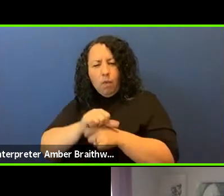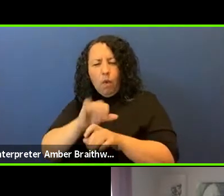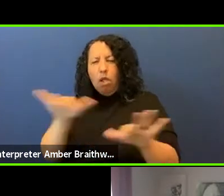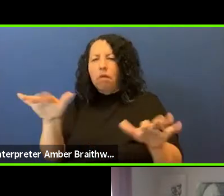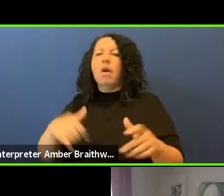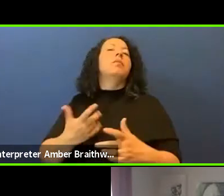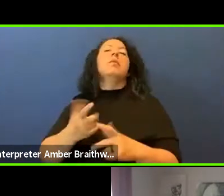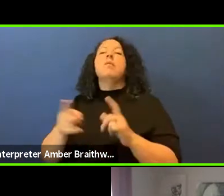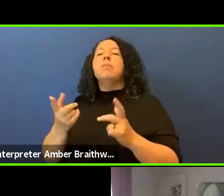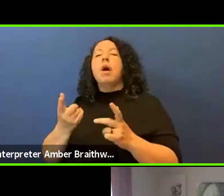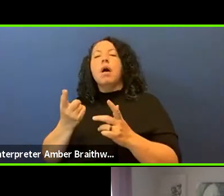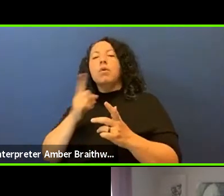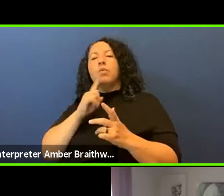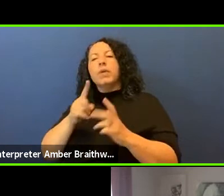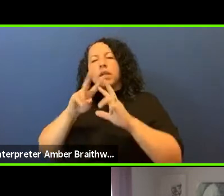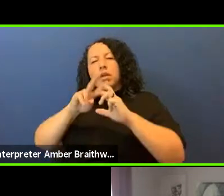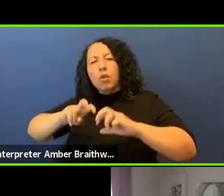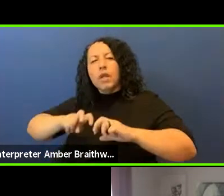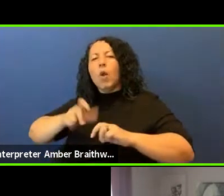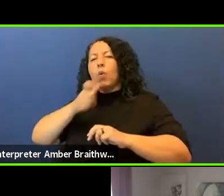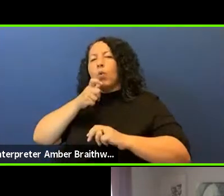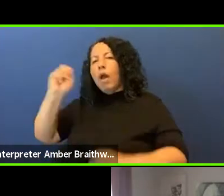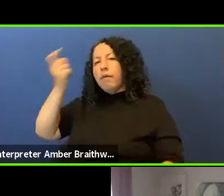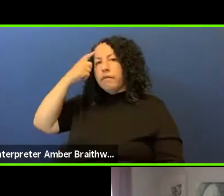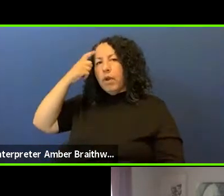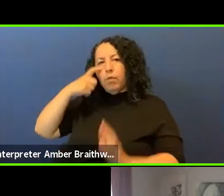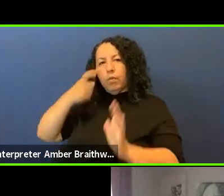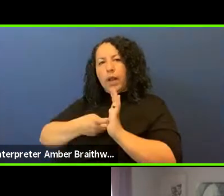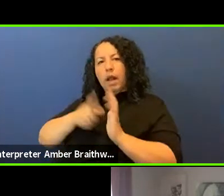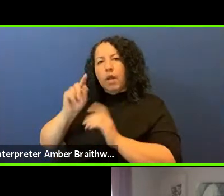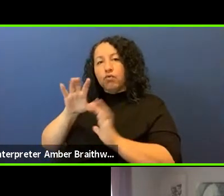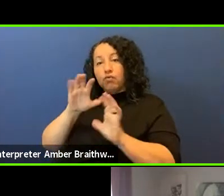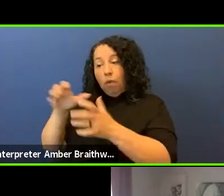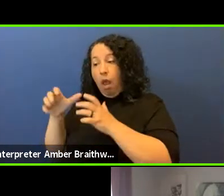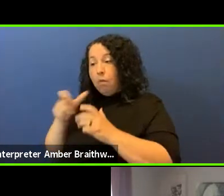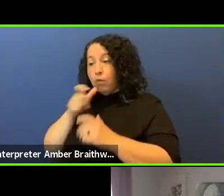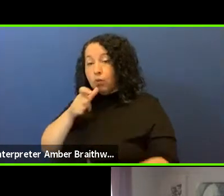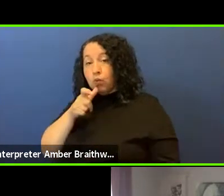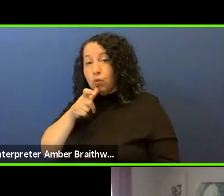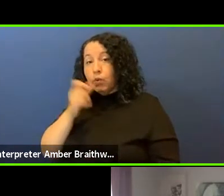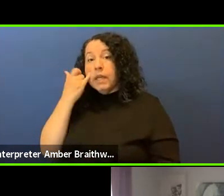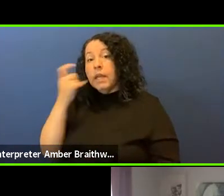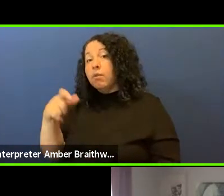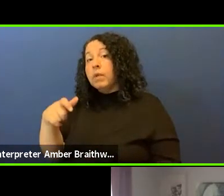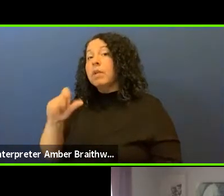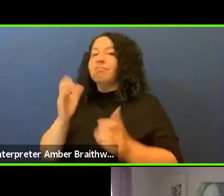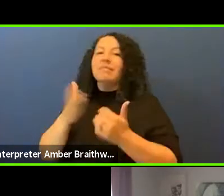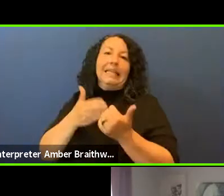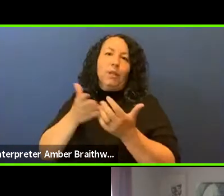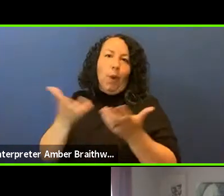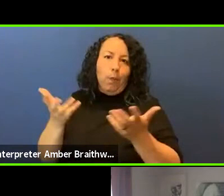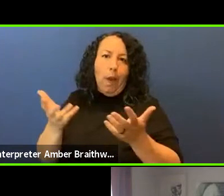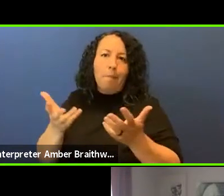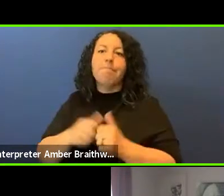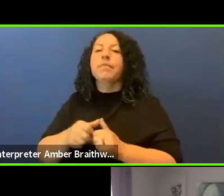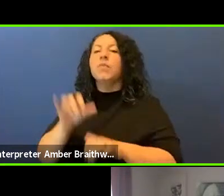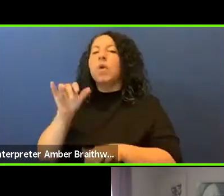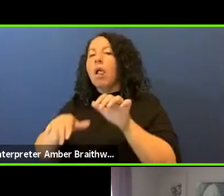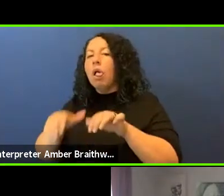who the federally recognized tribes are if you need to find that out you can punch - this is the easiest way - punch "federally recognized tribe"